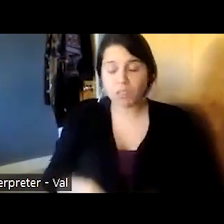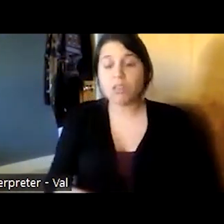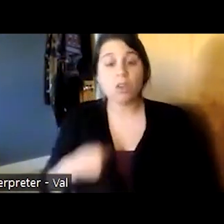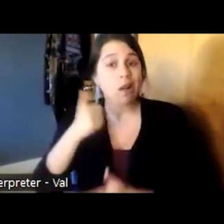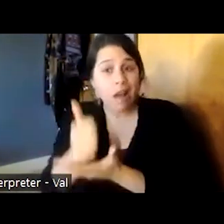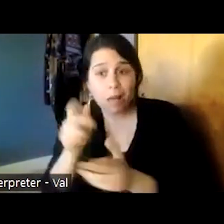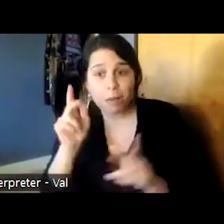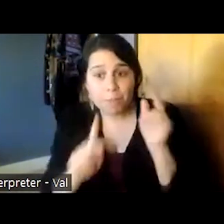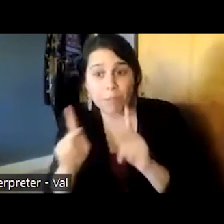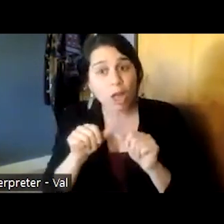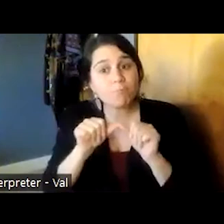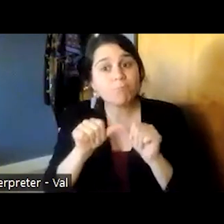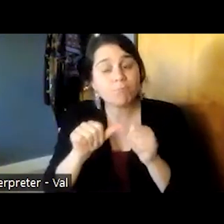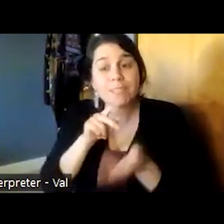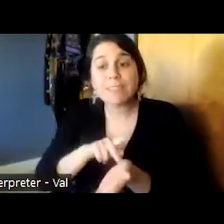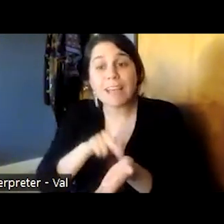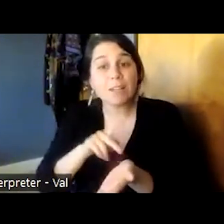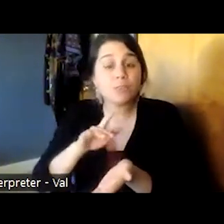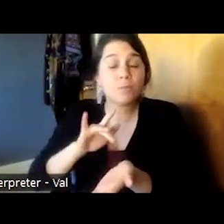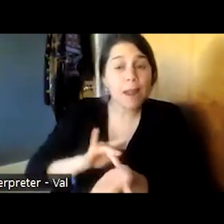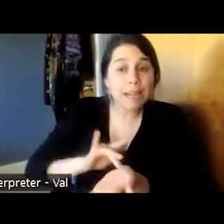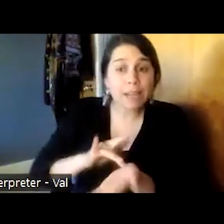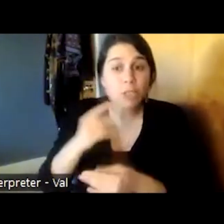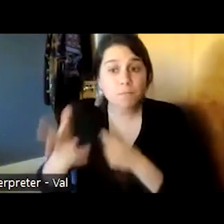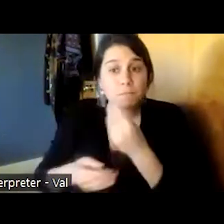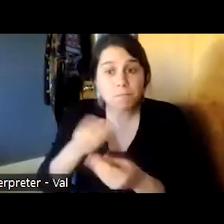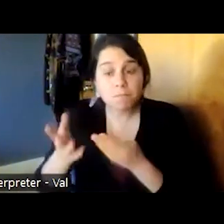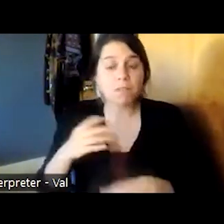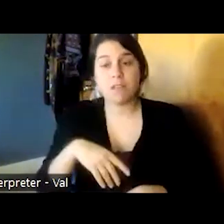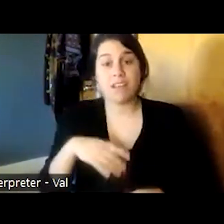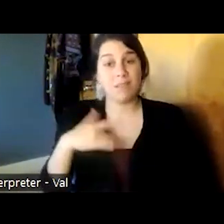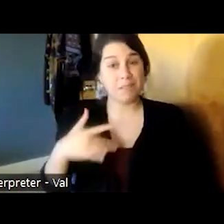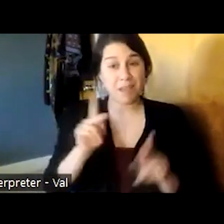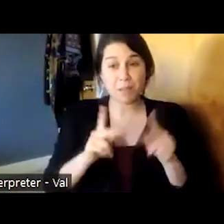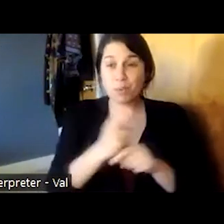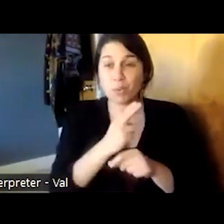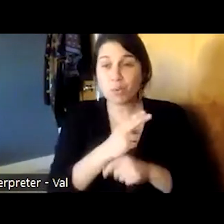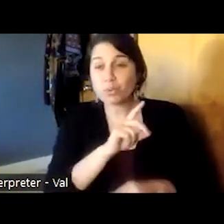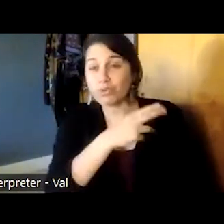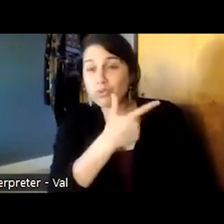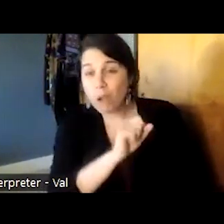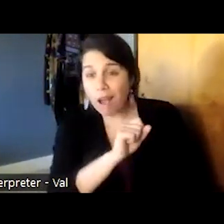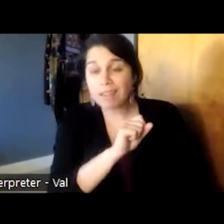their psychiatric medications often when people are using drugs they stop taking their medicines